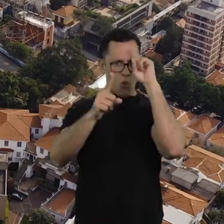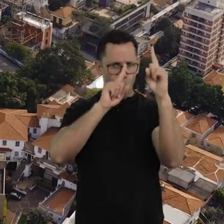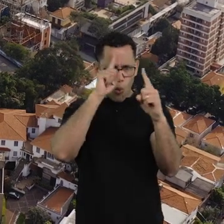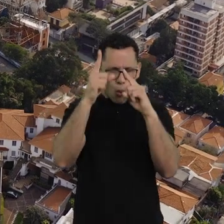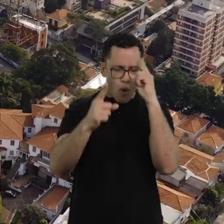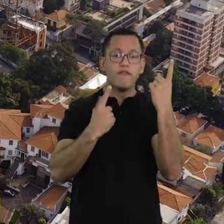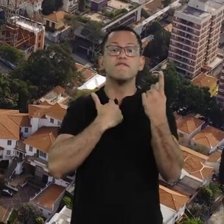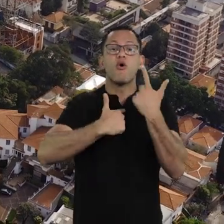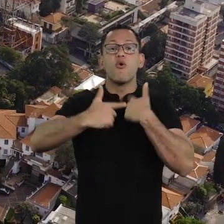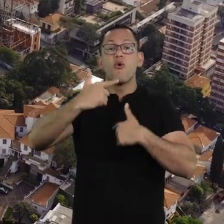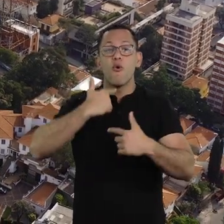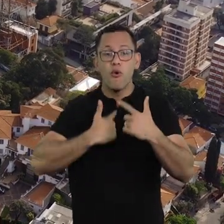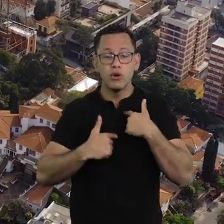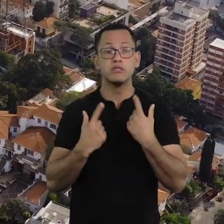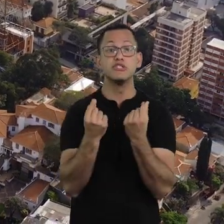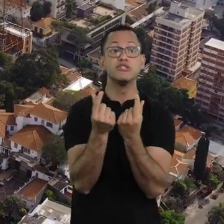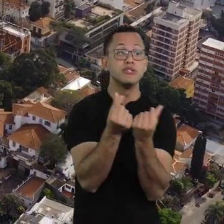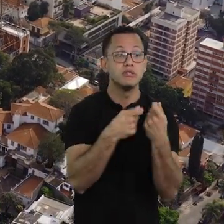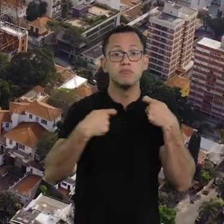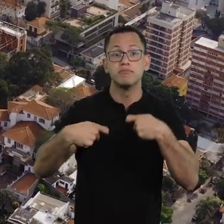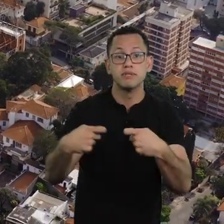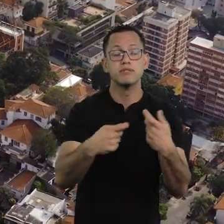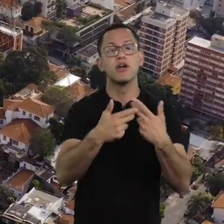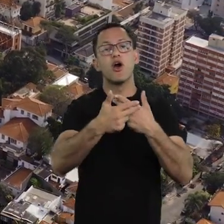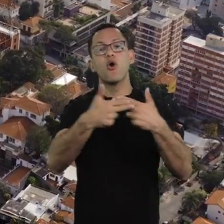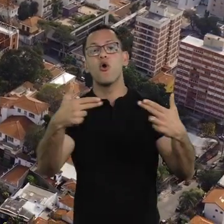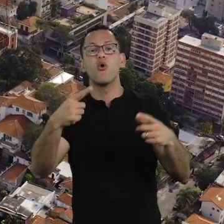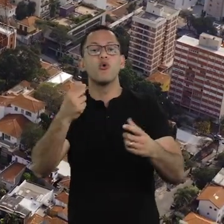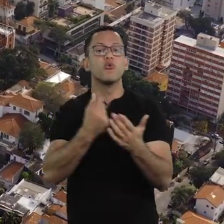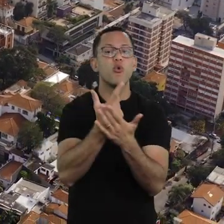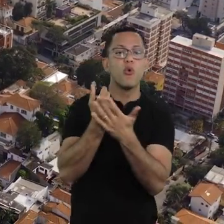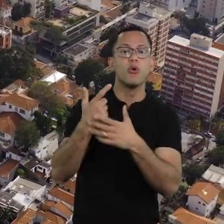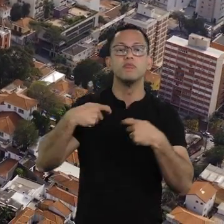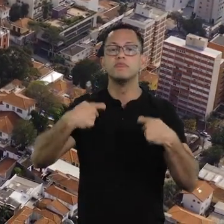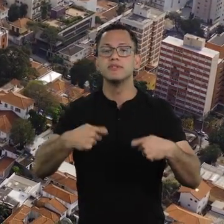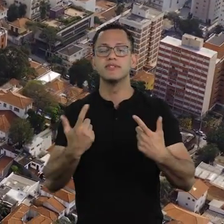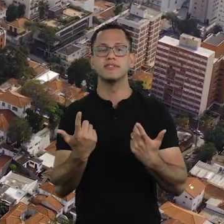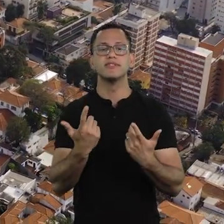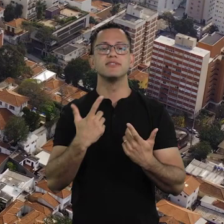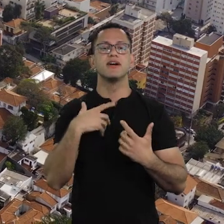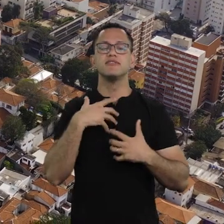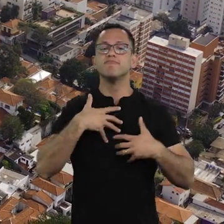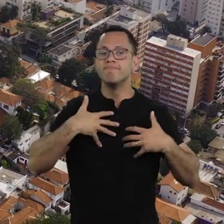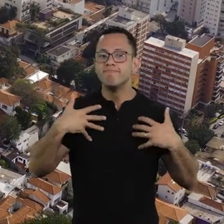with lots of doubts, desire money, objects,